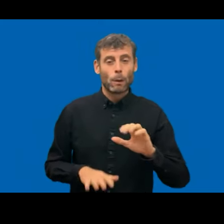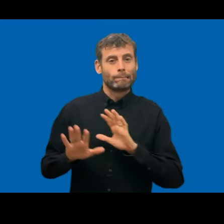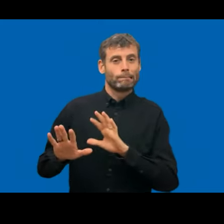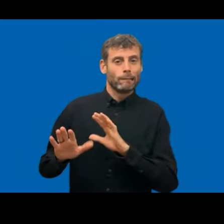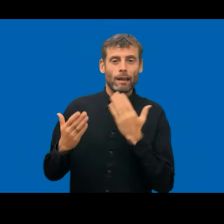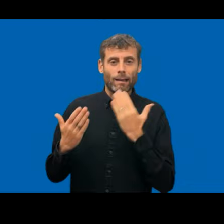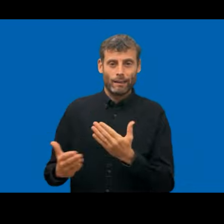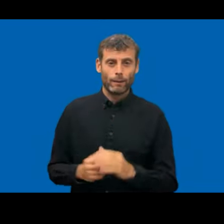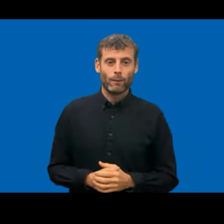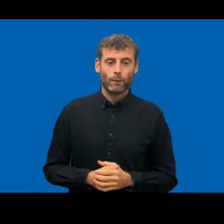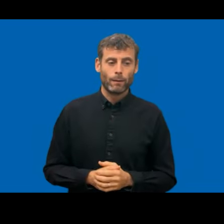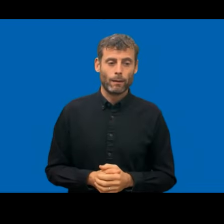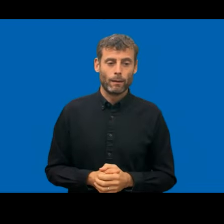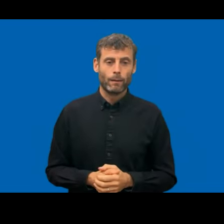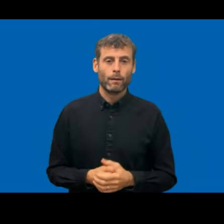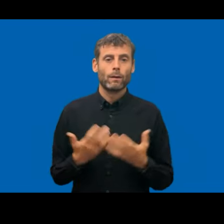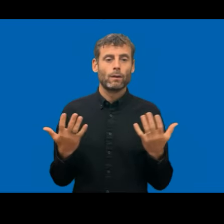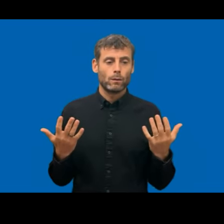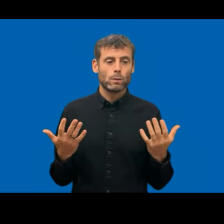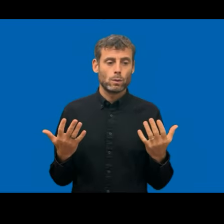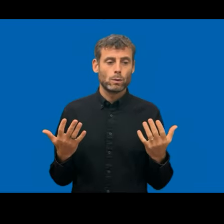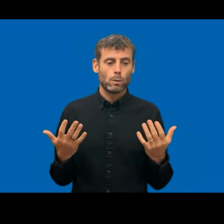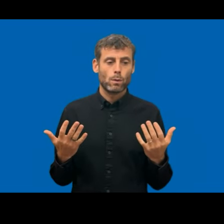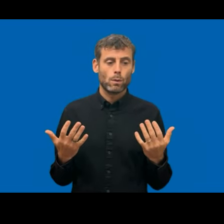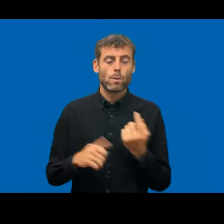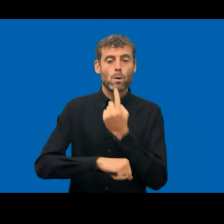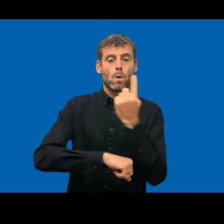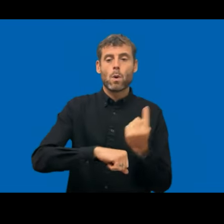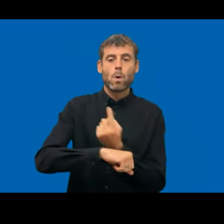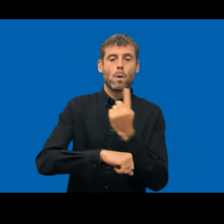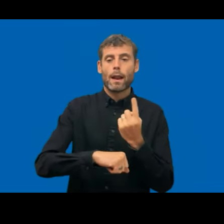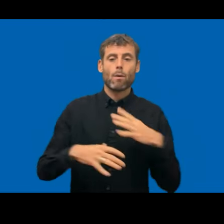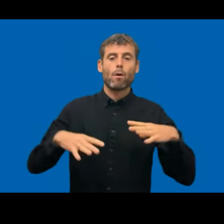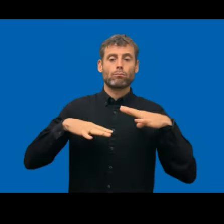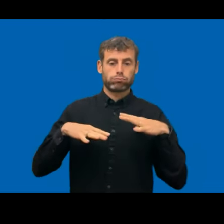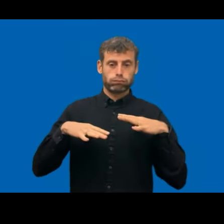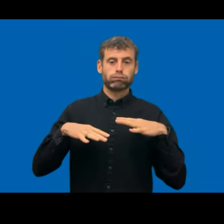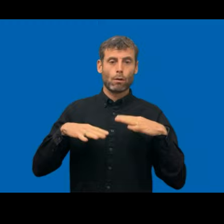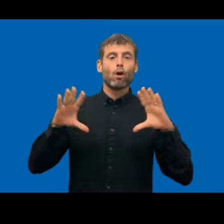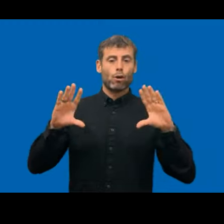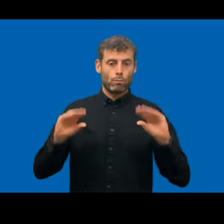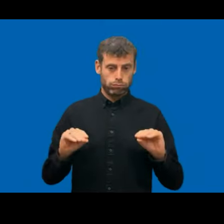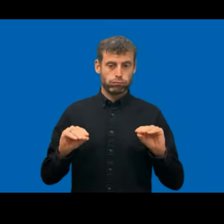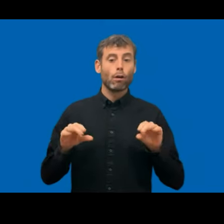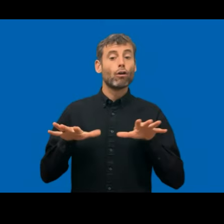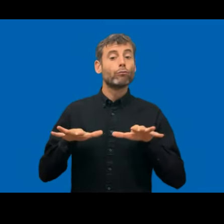and we have a one hour lunch break so that you can relax and grab something to eat and come